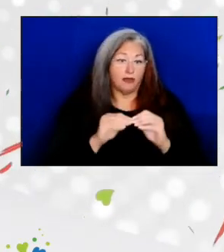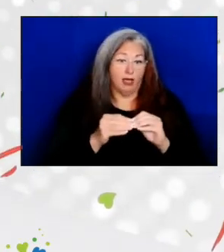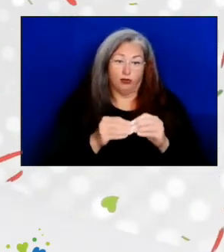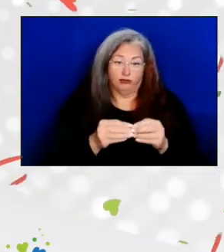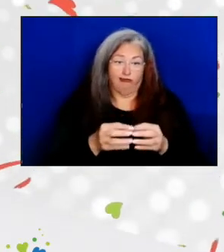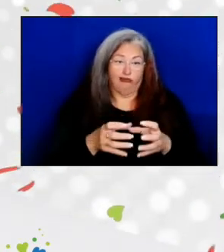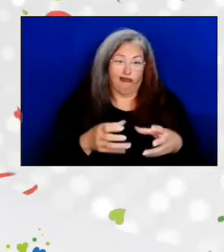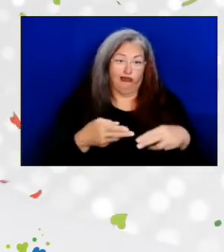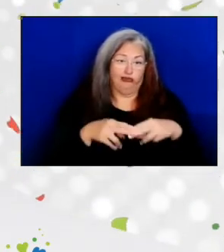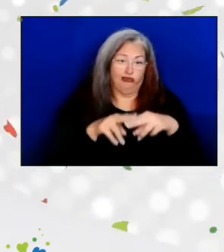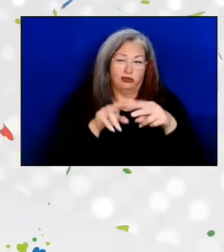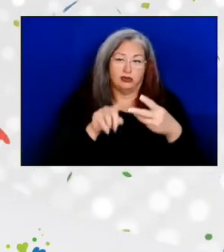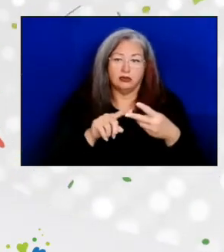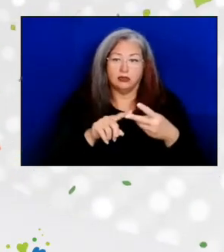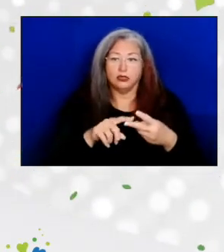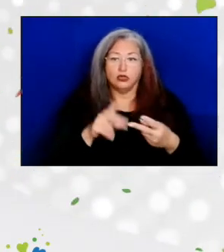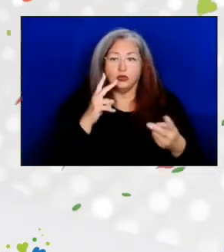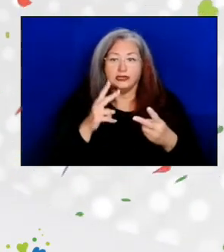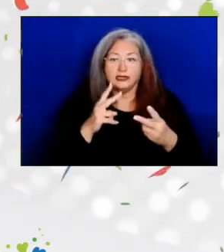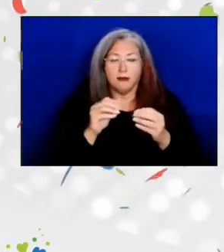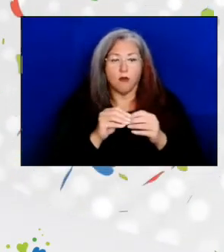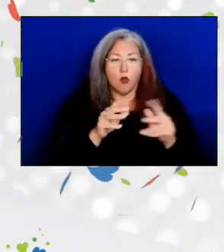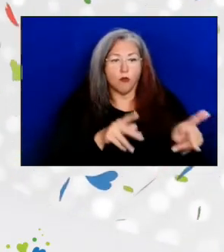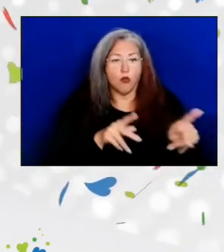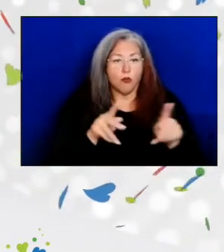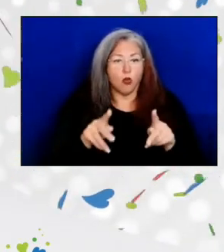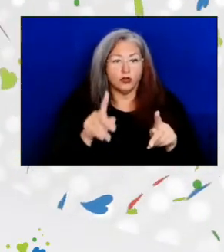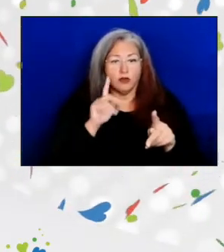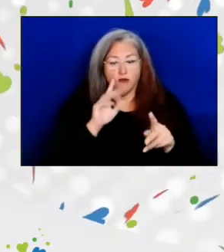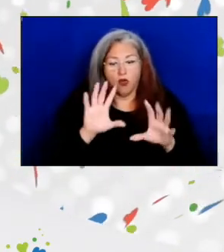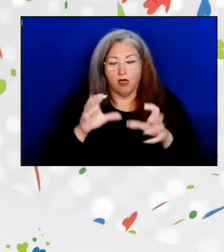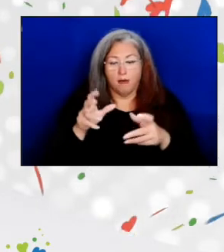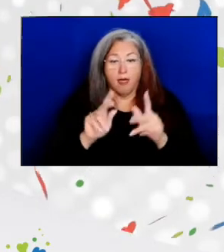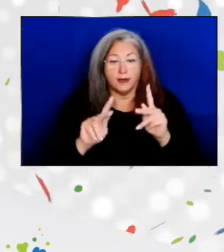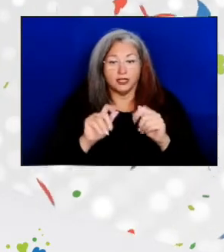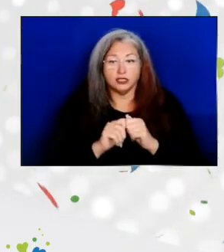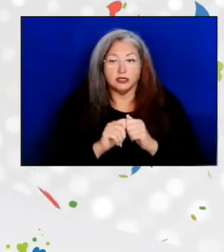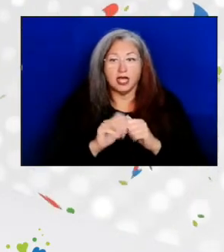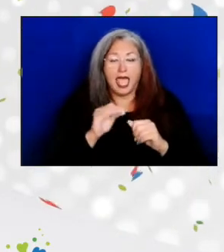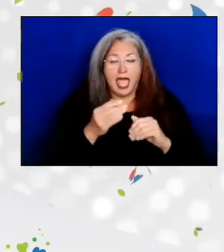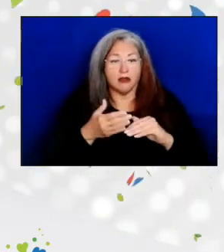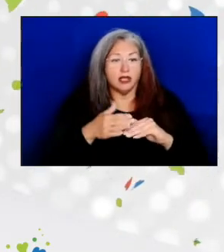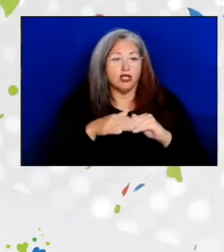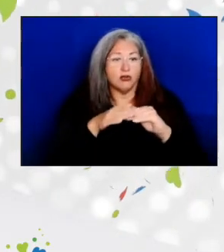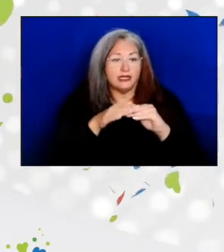and an increasing proportion of the population and increasingly diverse